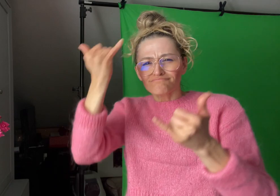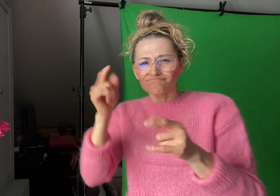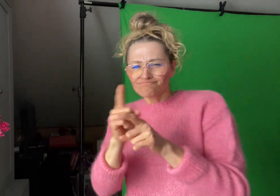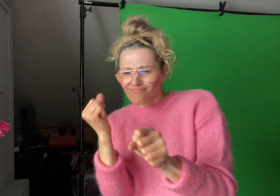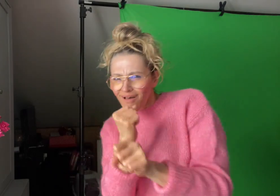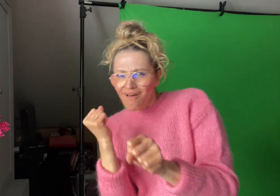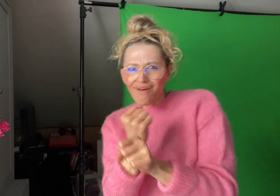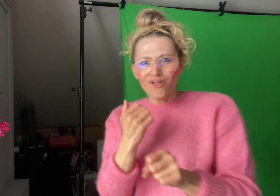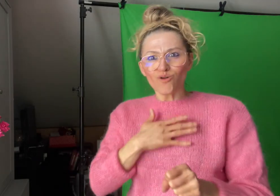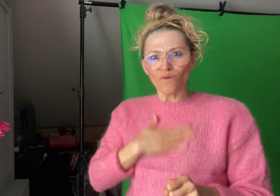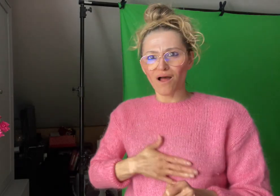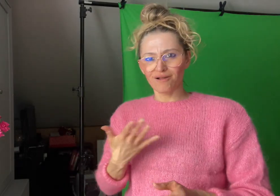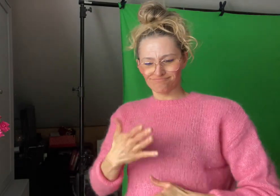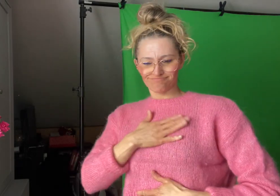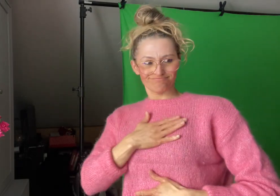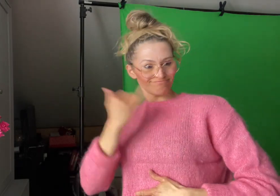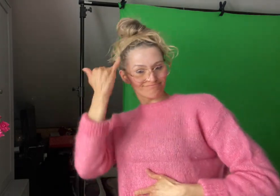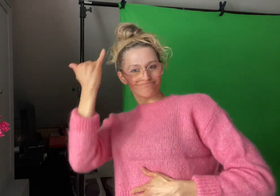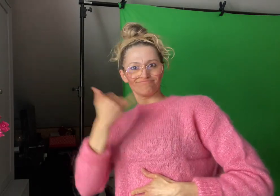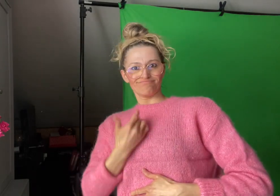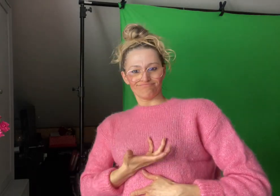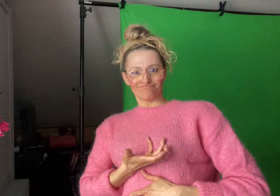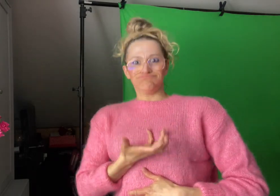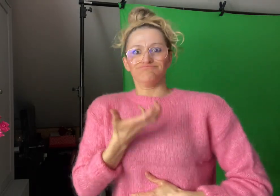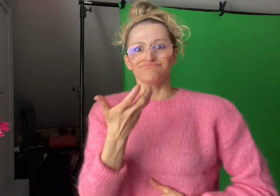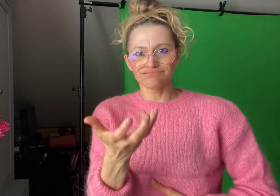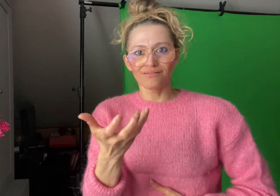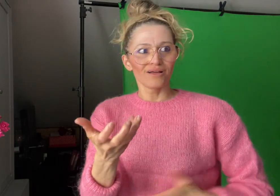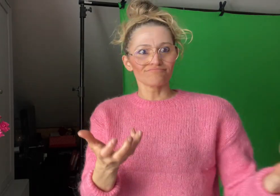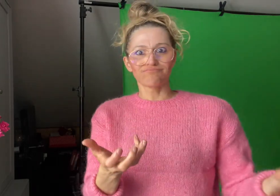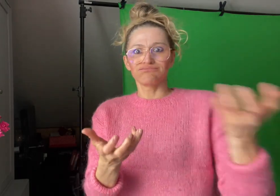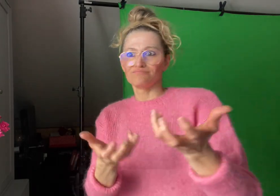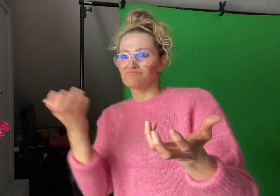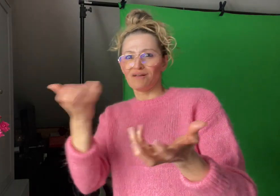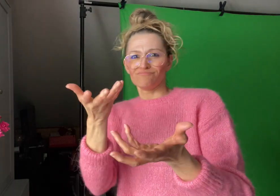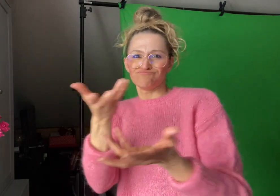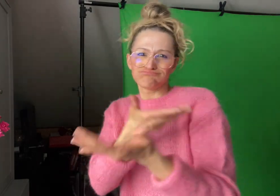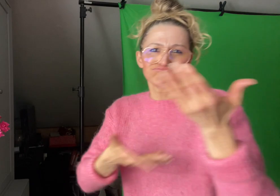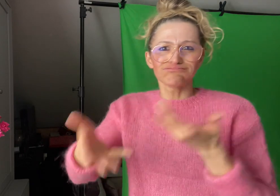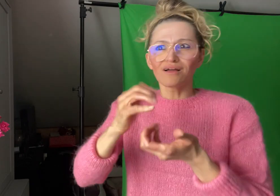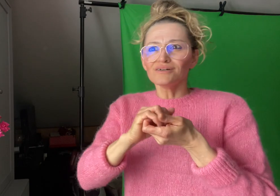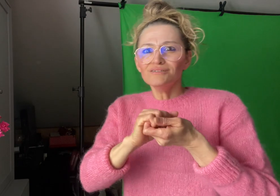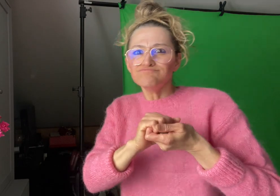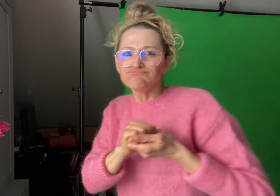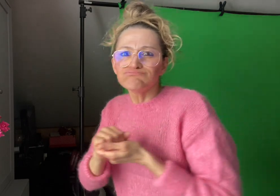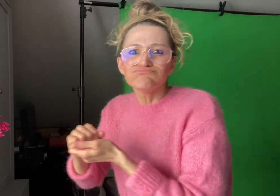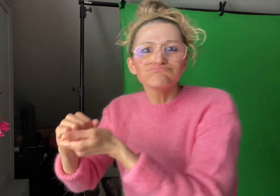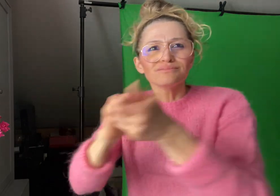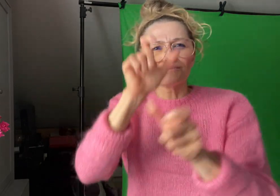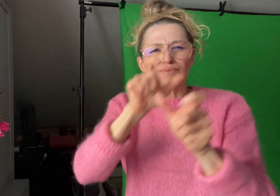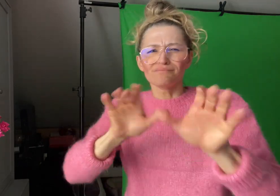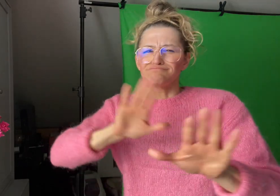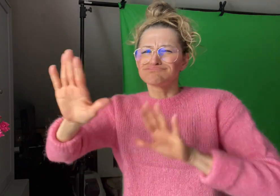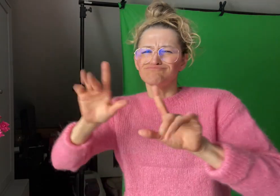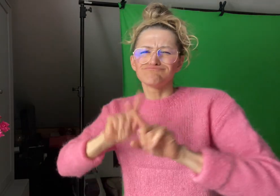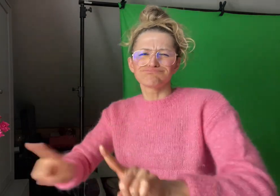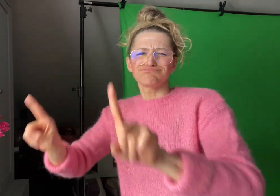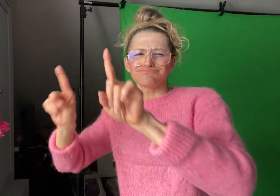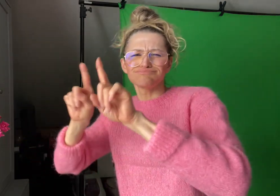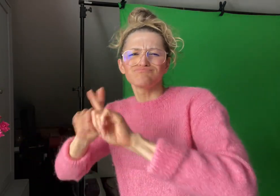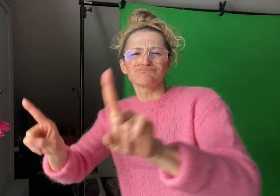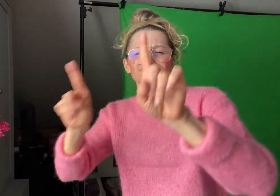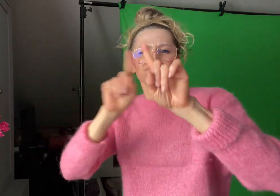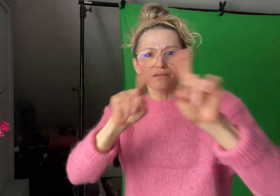community uses it to express themselves, collaborate with others,